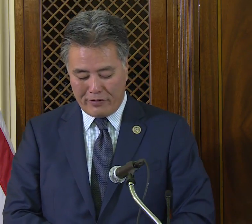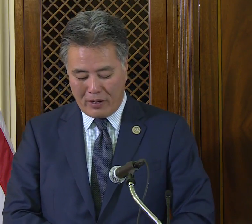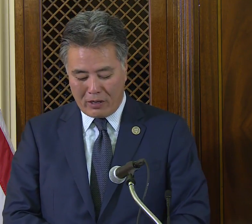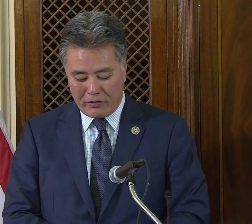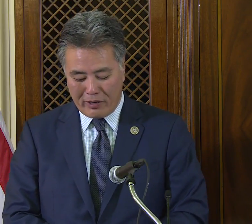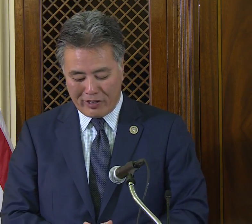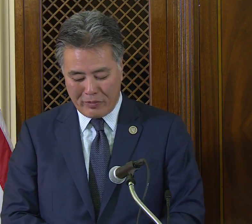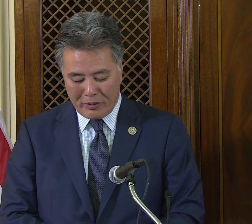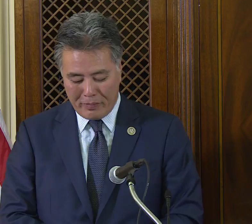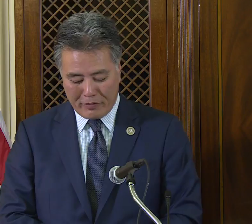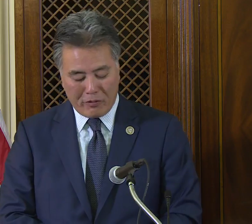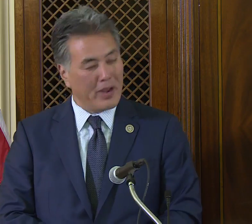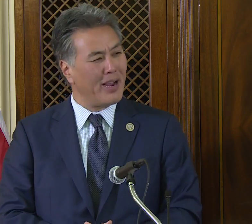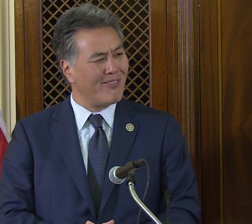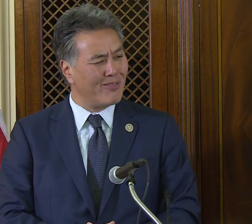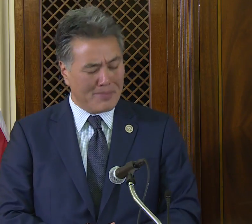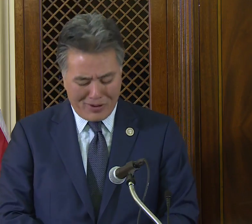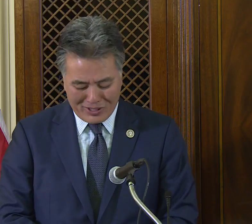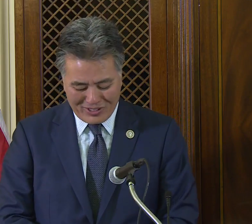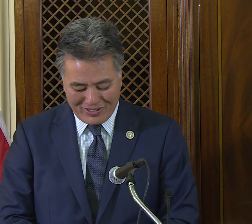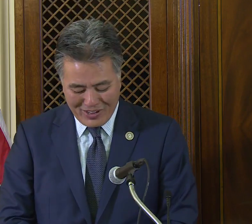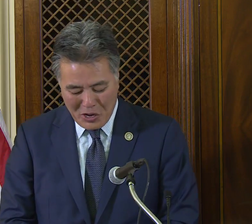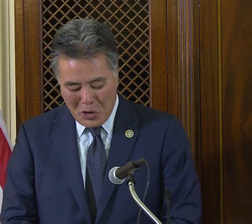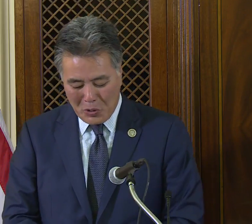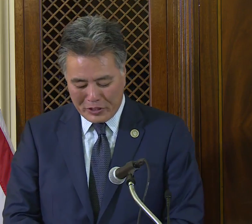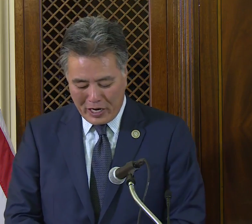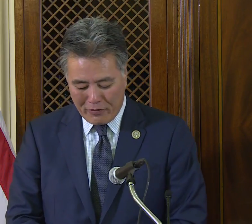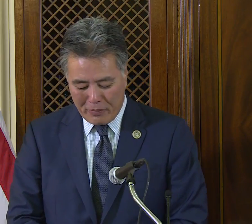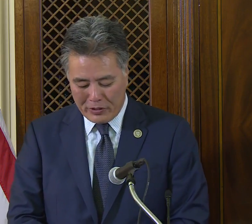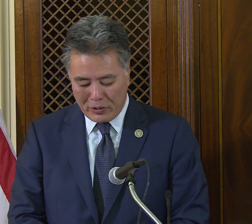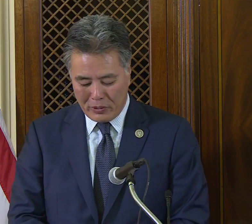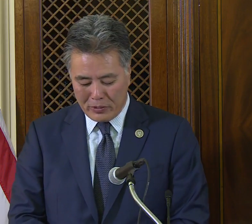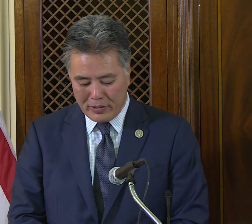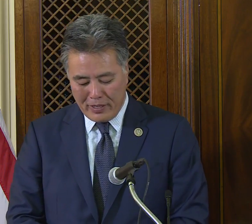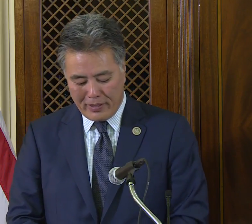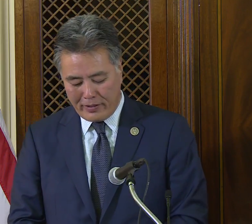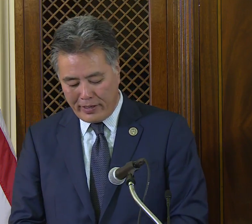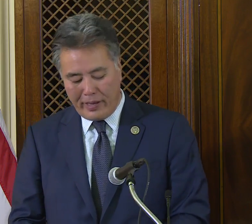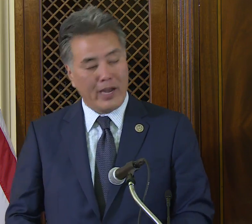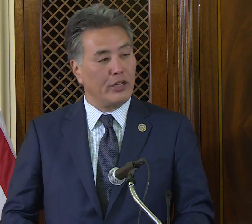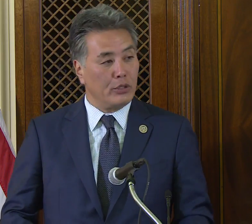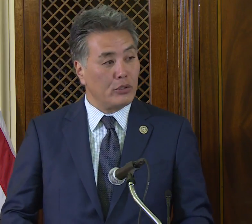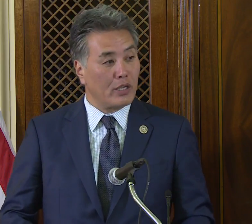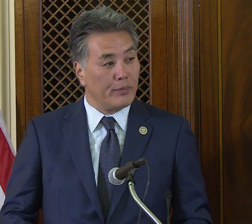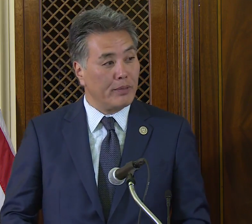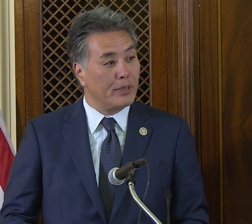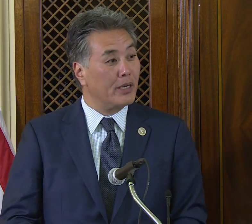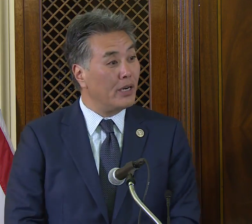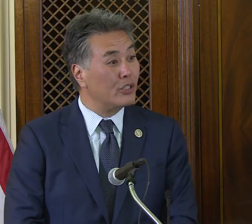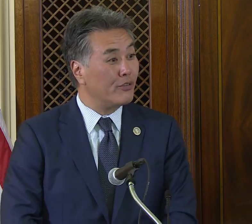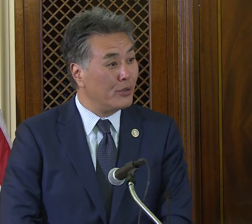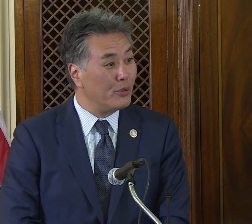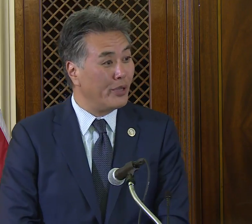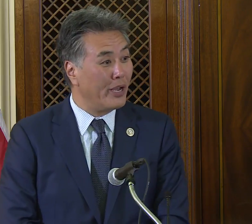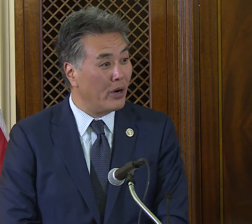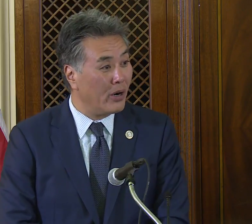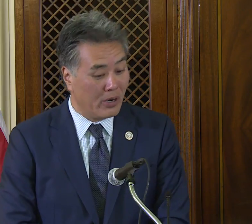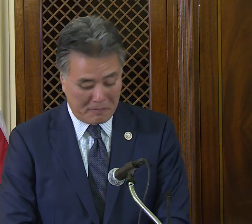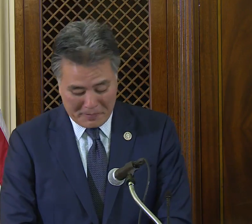and hard of hearing community, but for every person who has ever been told that they can't do something because of who they are.